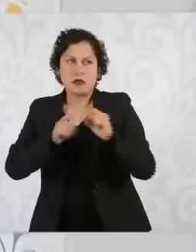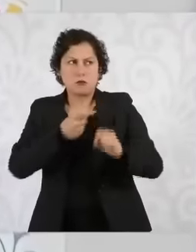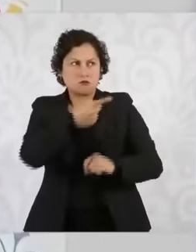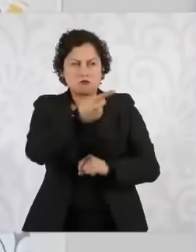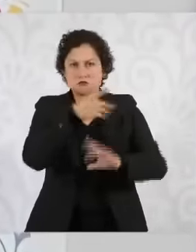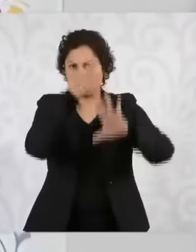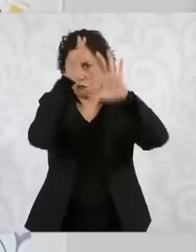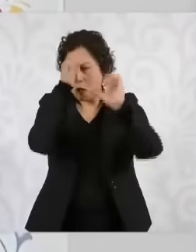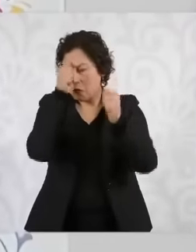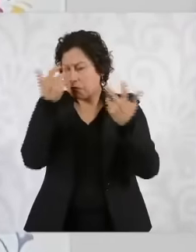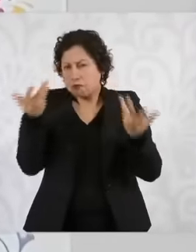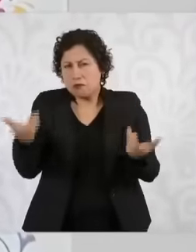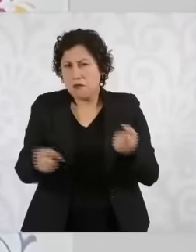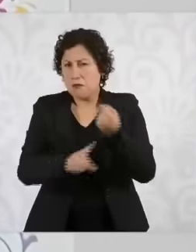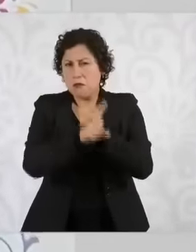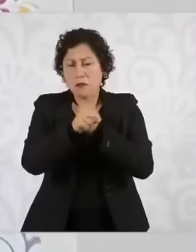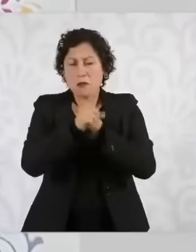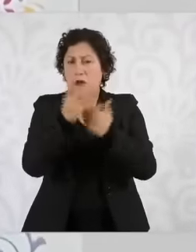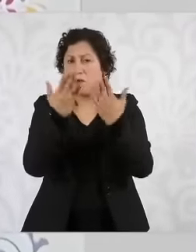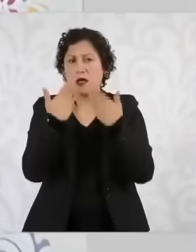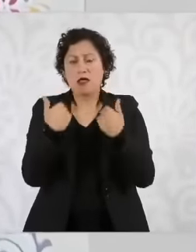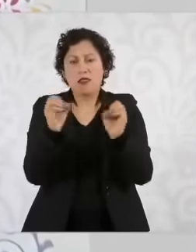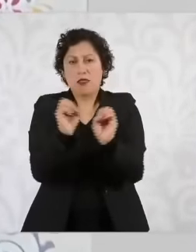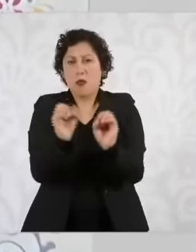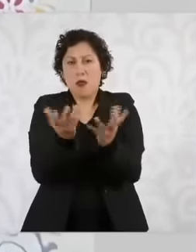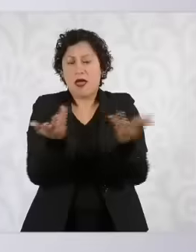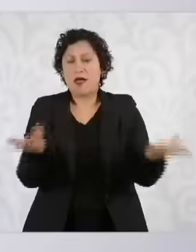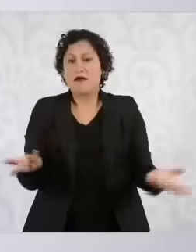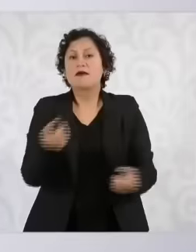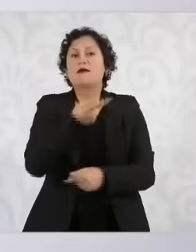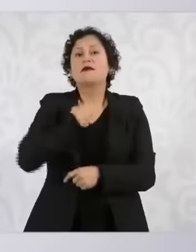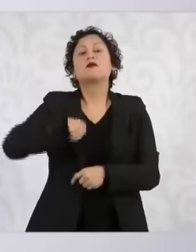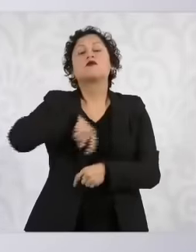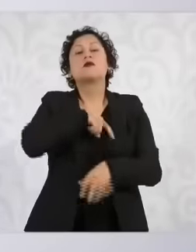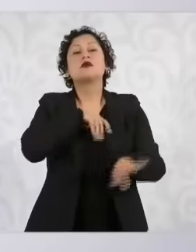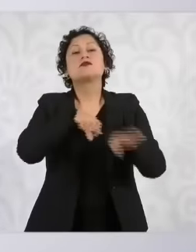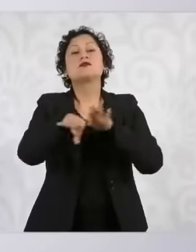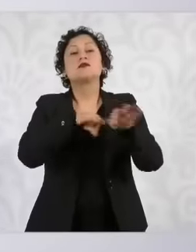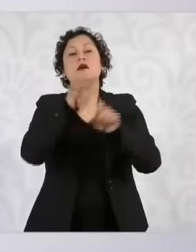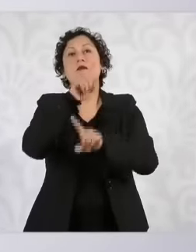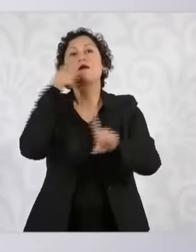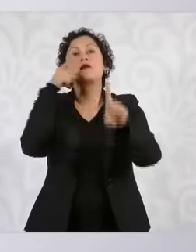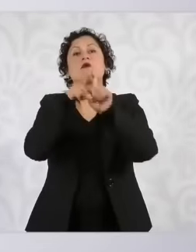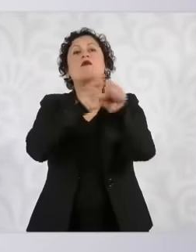be any problem and our fundamental role is the well-being of the people of Mexico and there